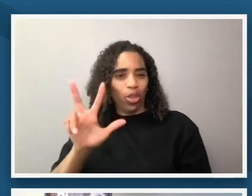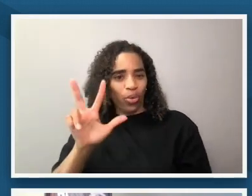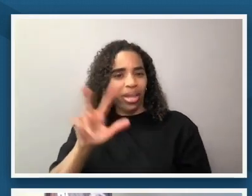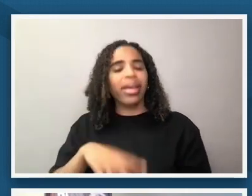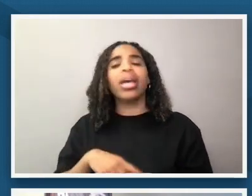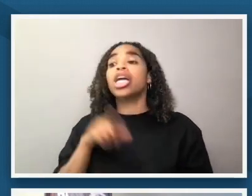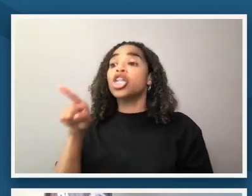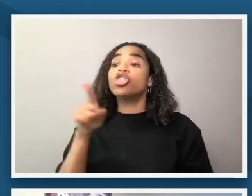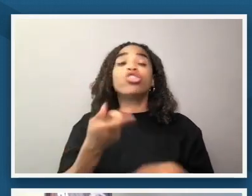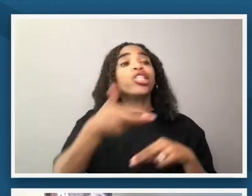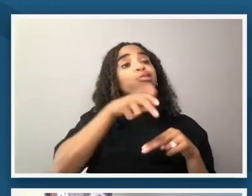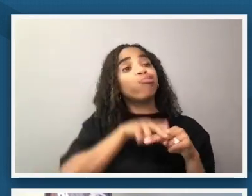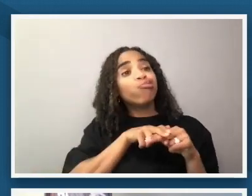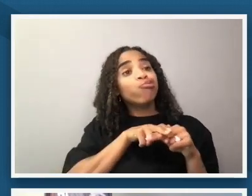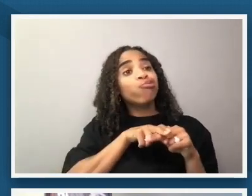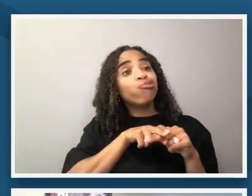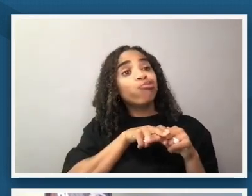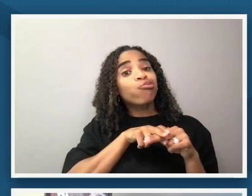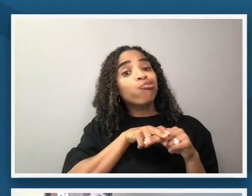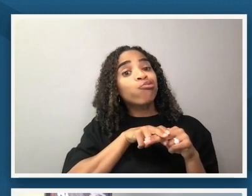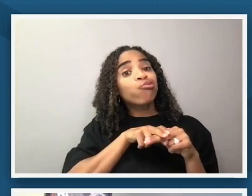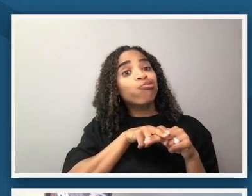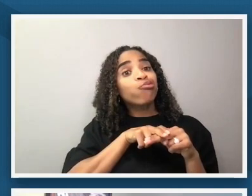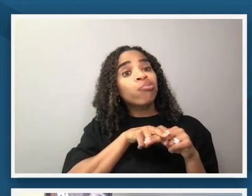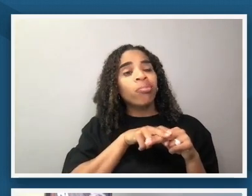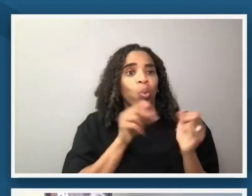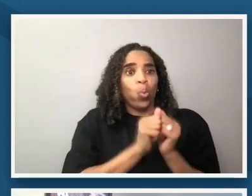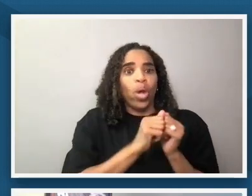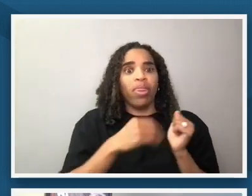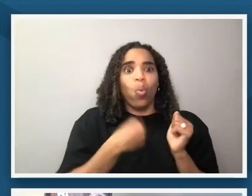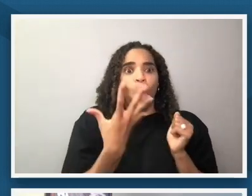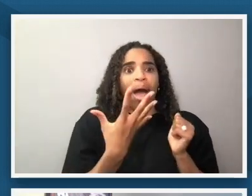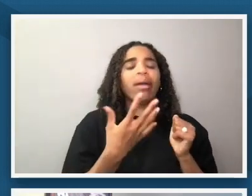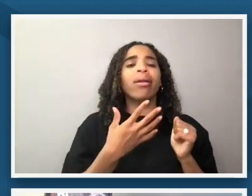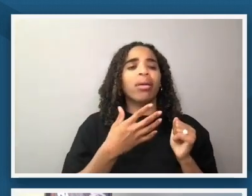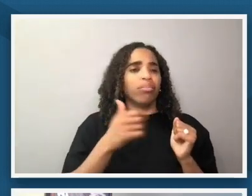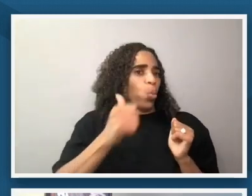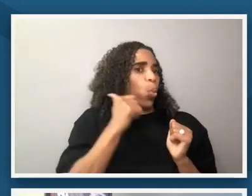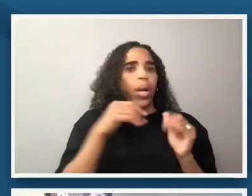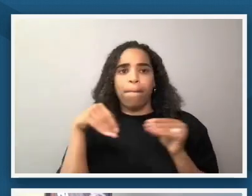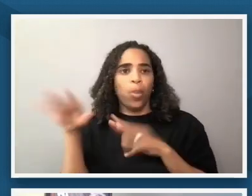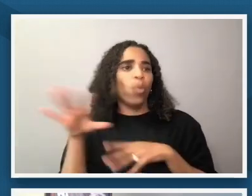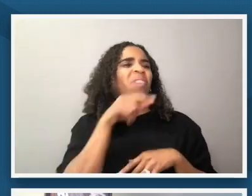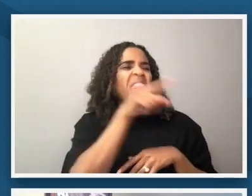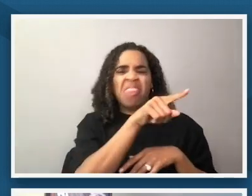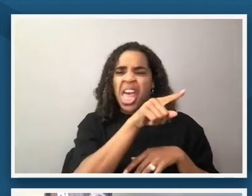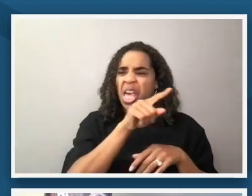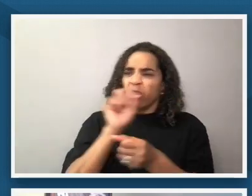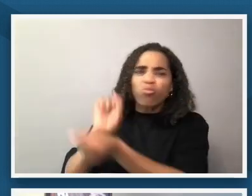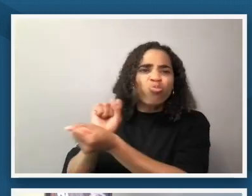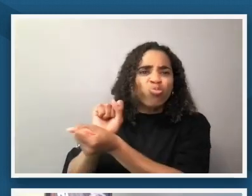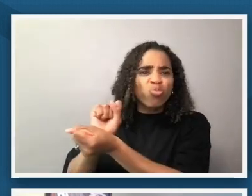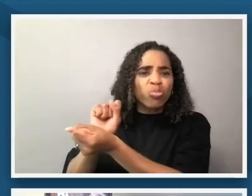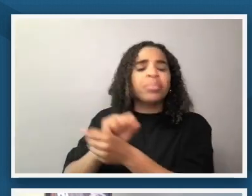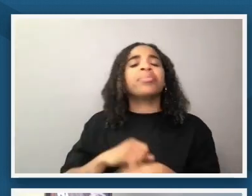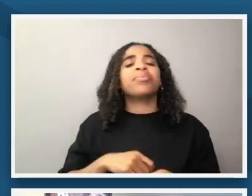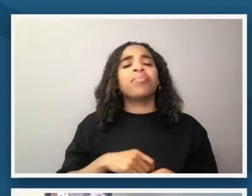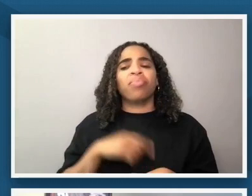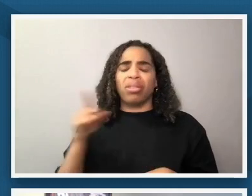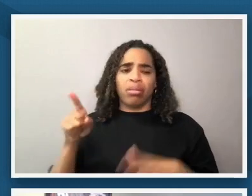move to a segregated rail car her anger over this incident spurred her